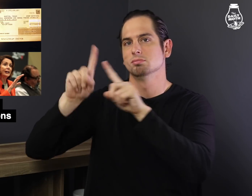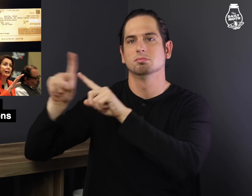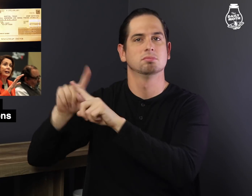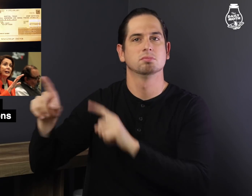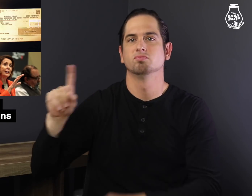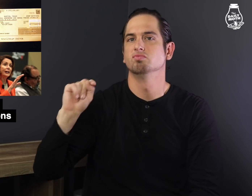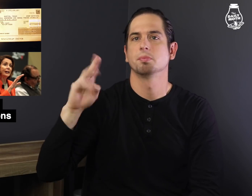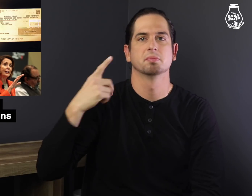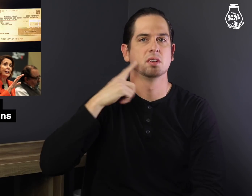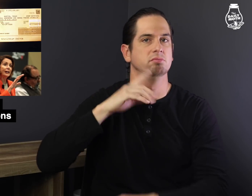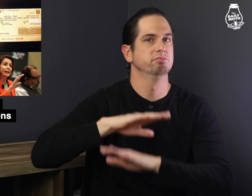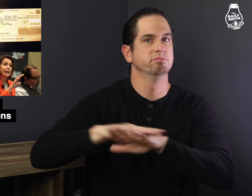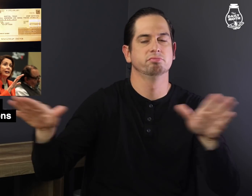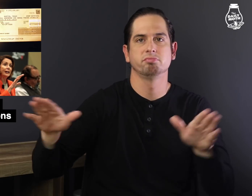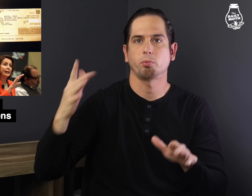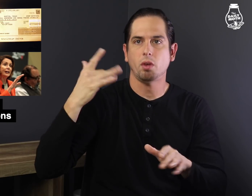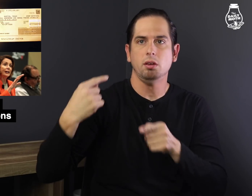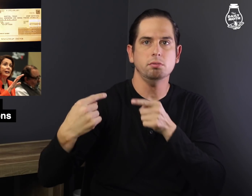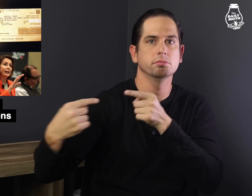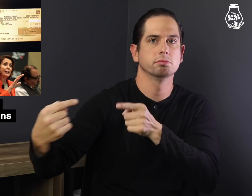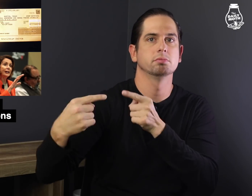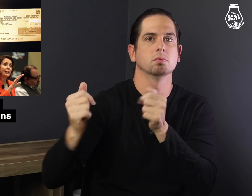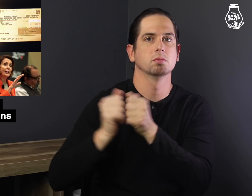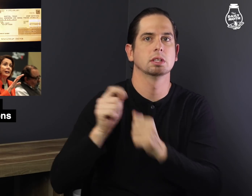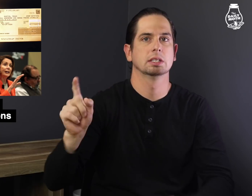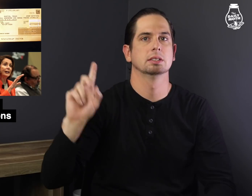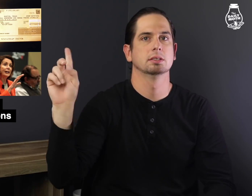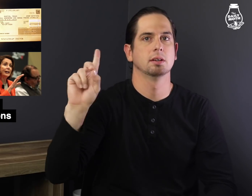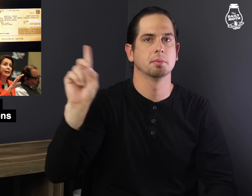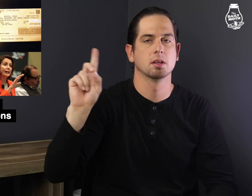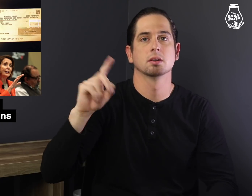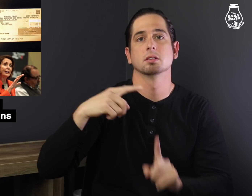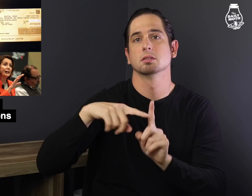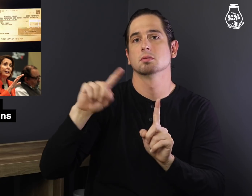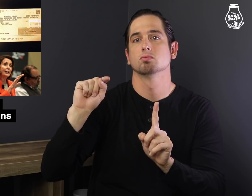and other things in it, because of opposition with Democrats.